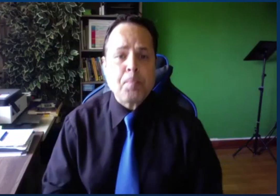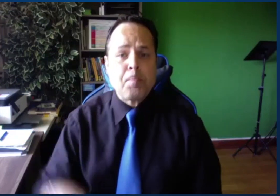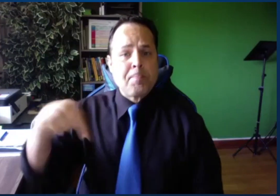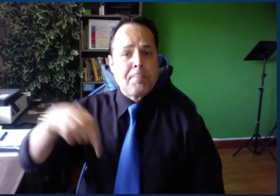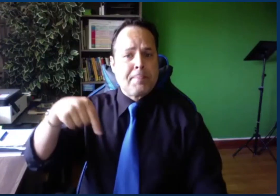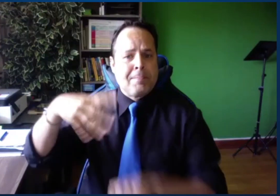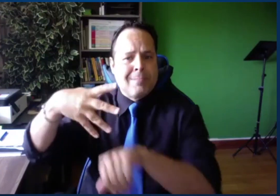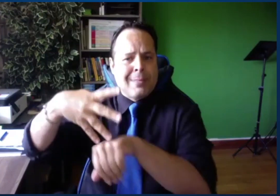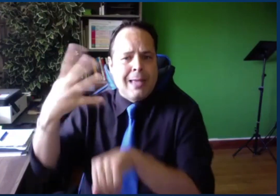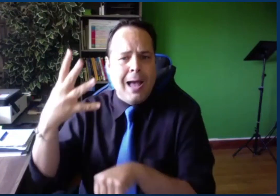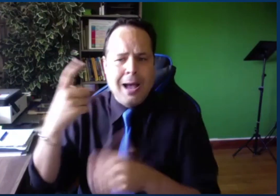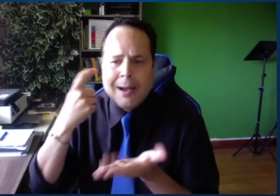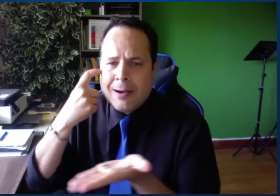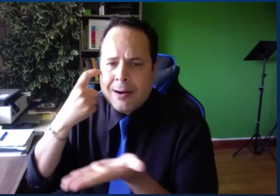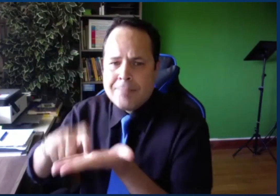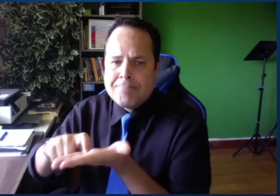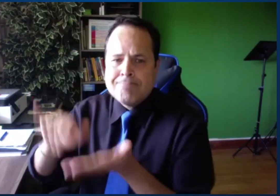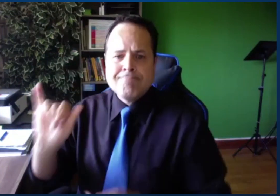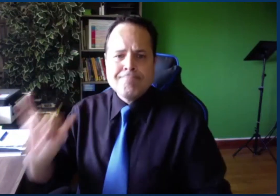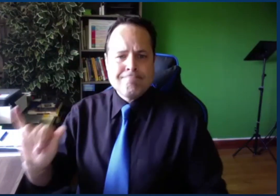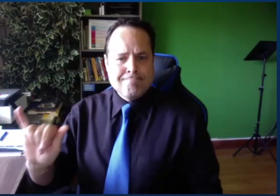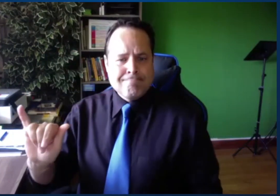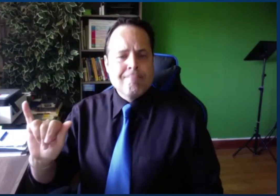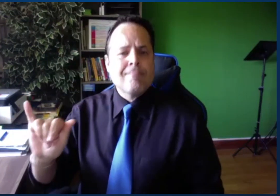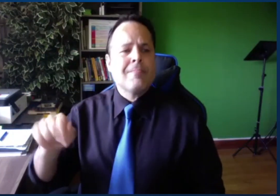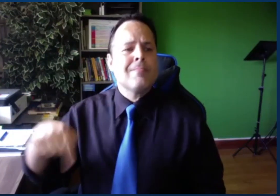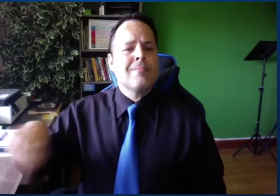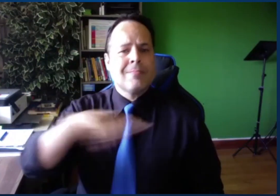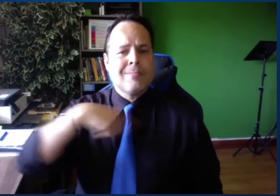Now, this ASL lecture series,